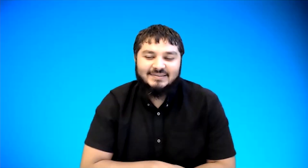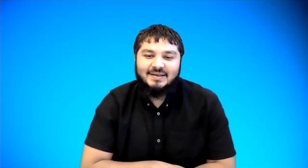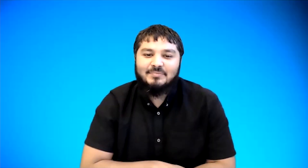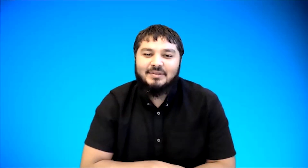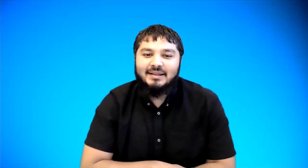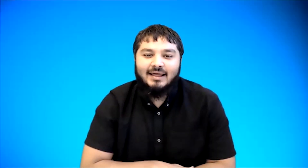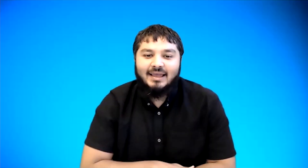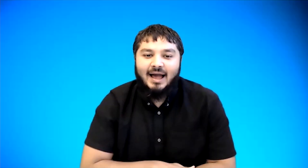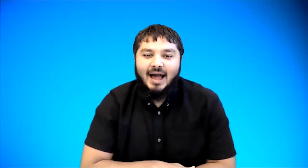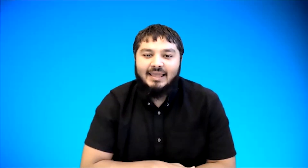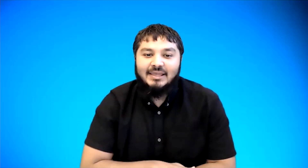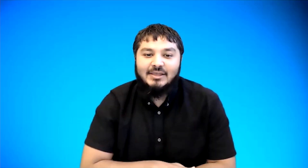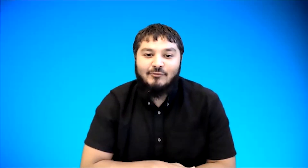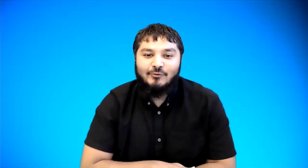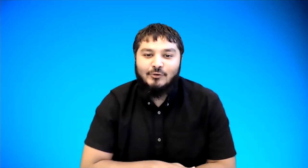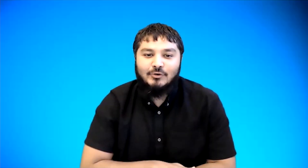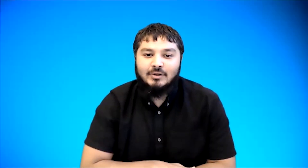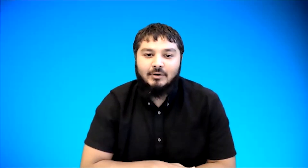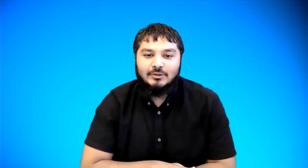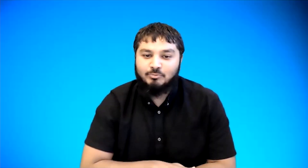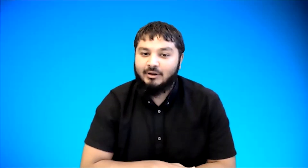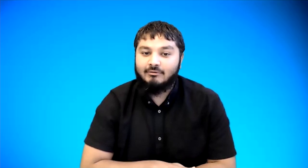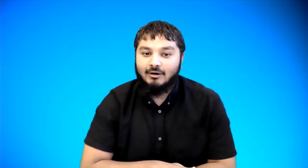something like i eat food spring roll